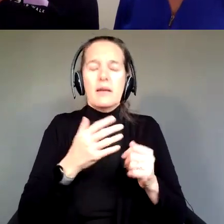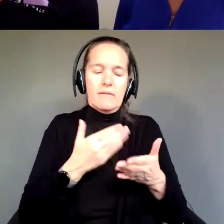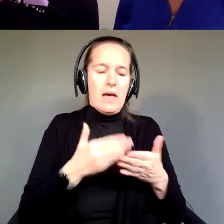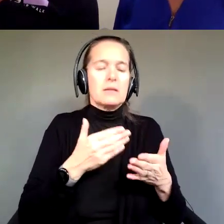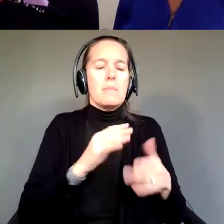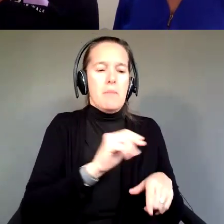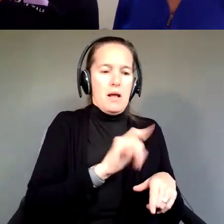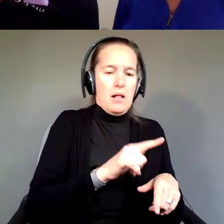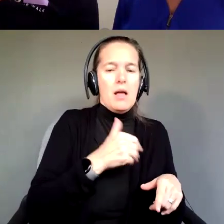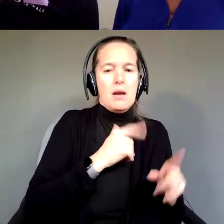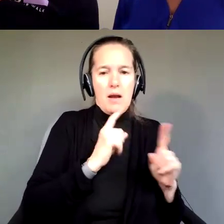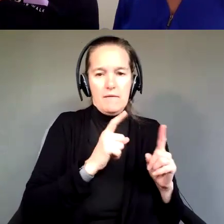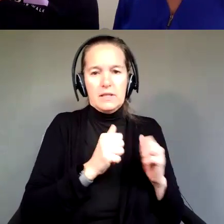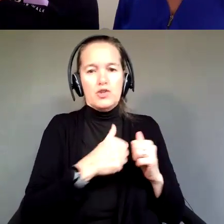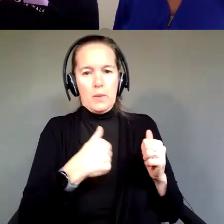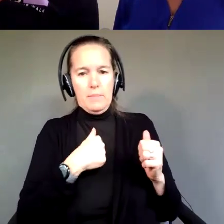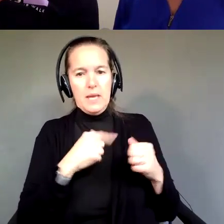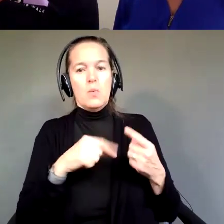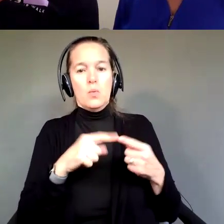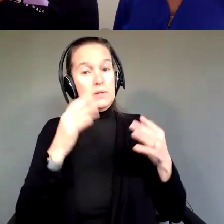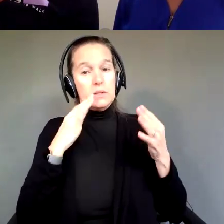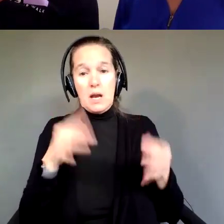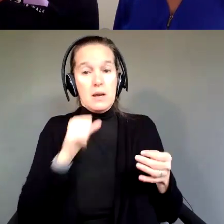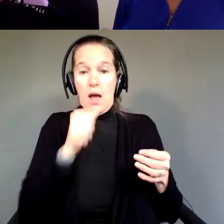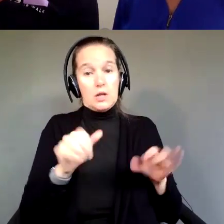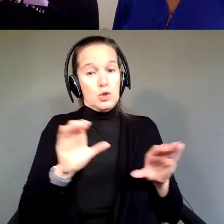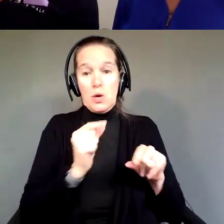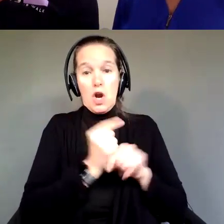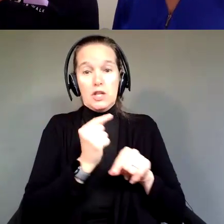had with me when we decided not to do guardianship, that he felt slighted.